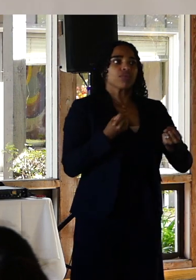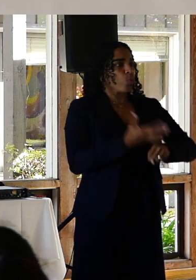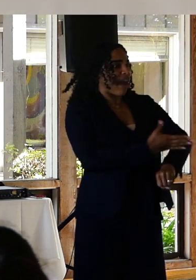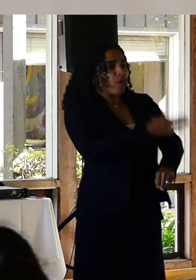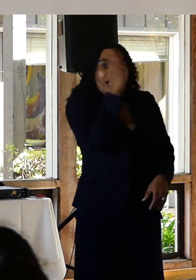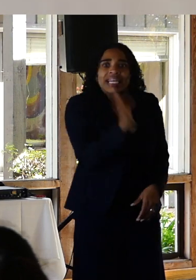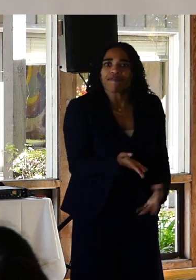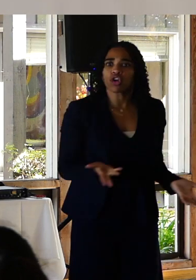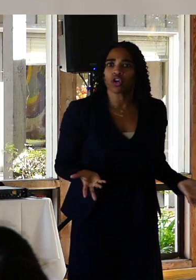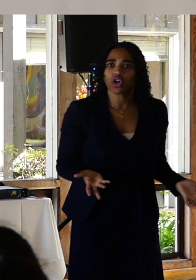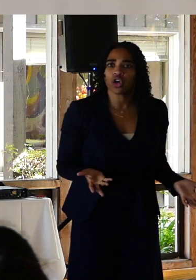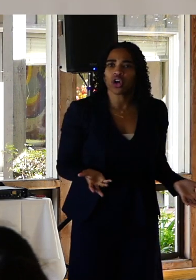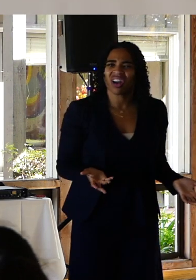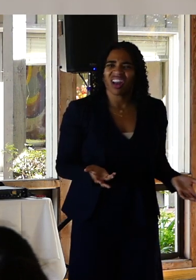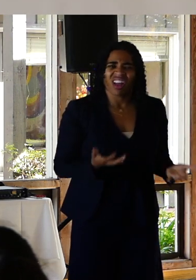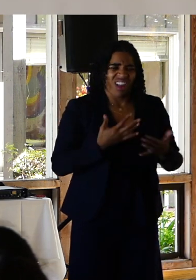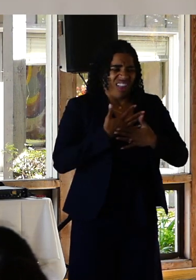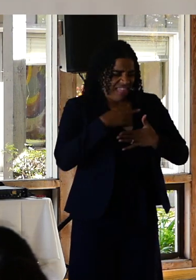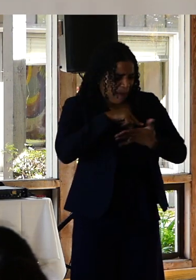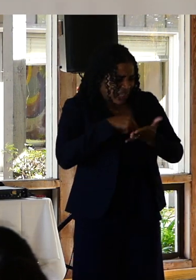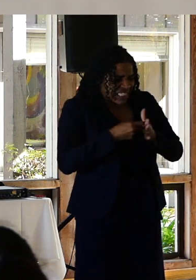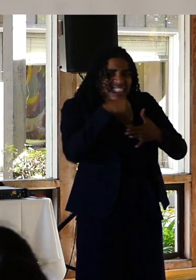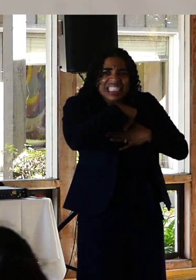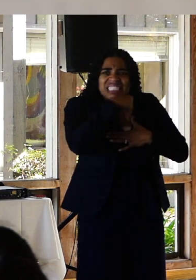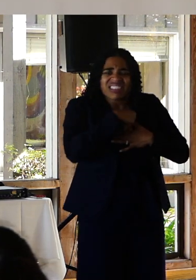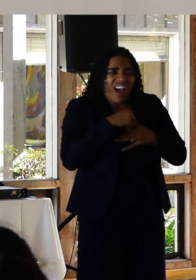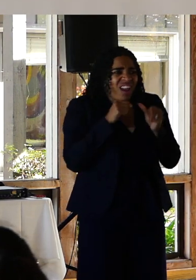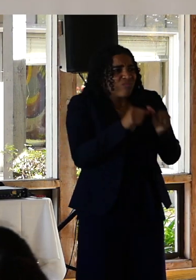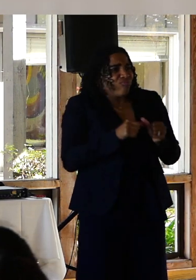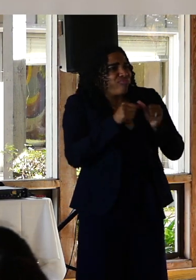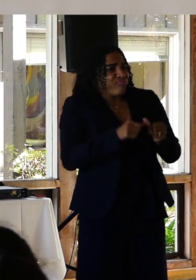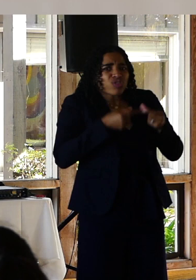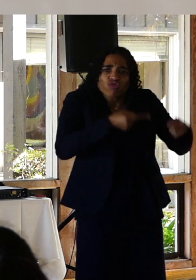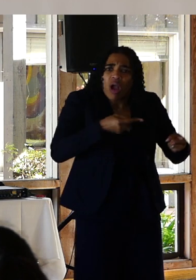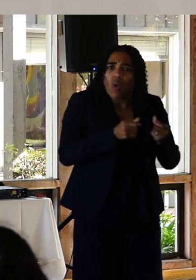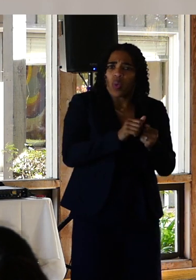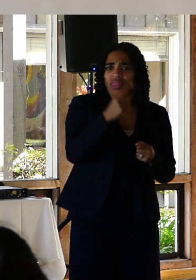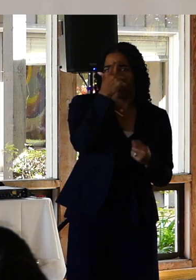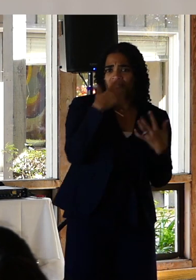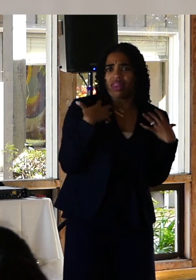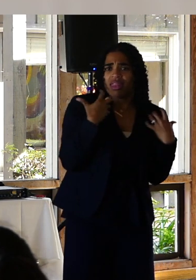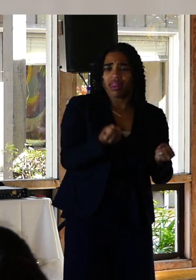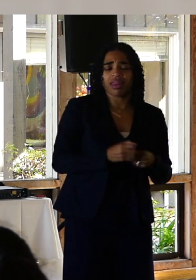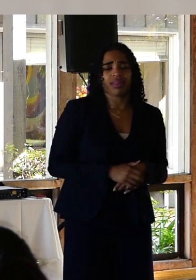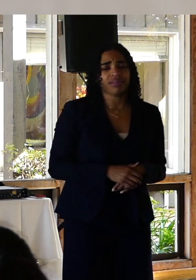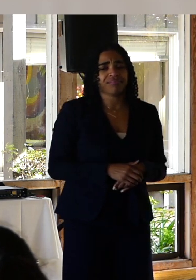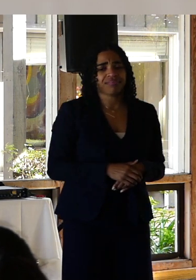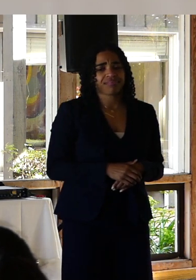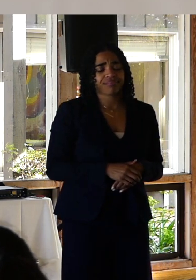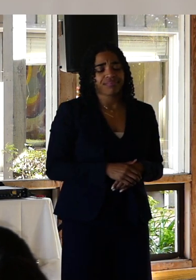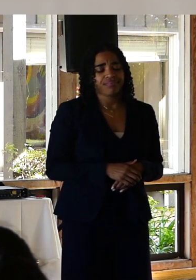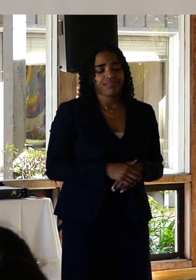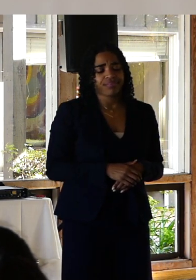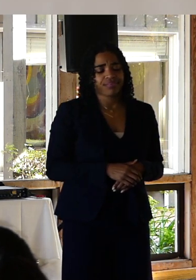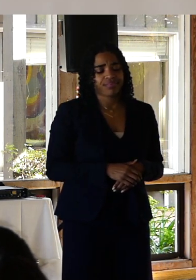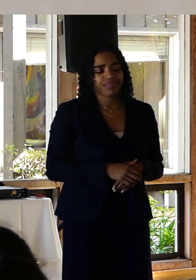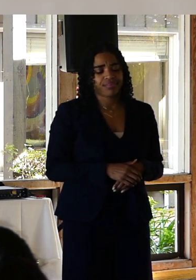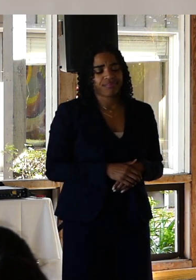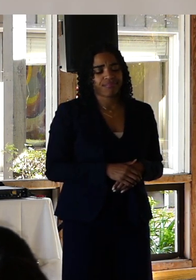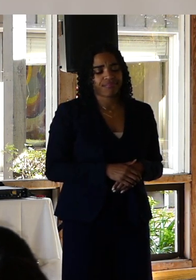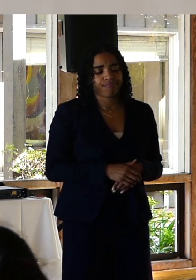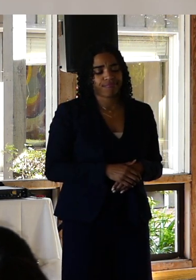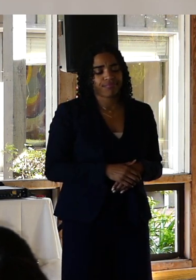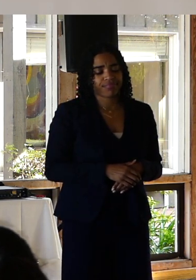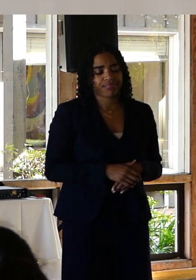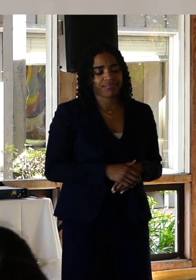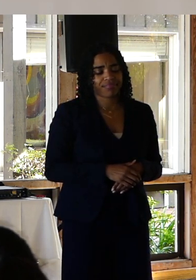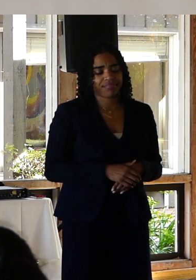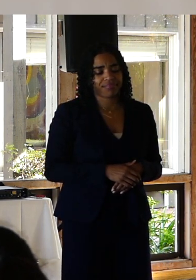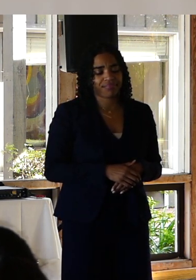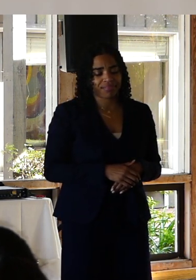had a huge contribution to my ongoing struggles with mental health. My first